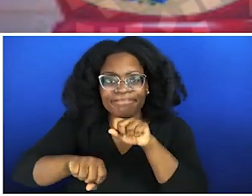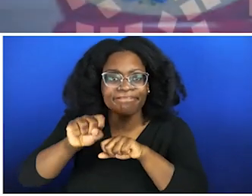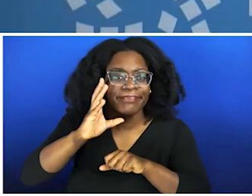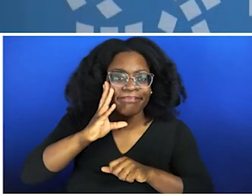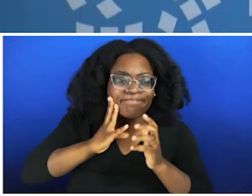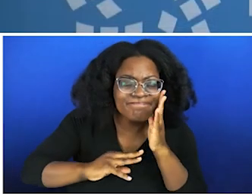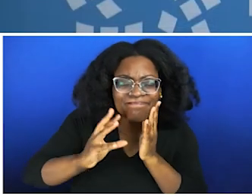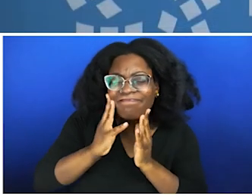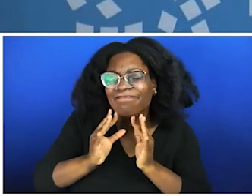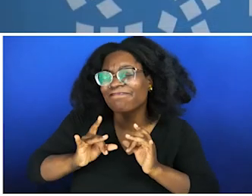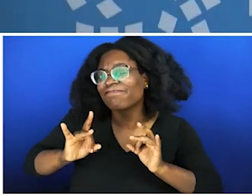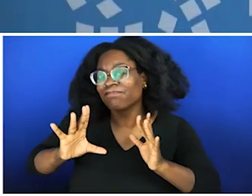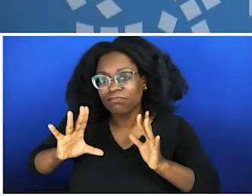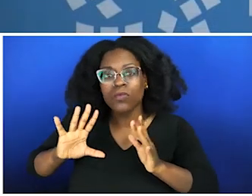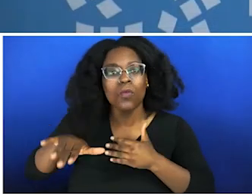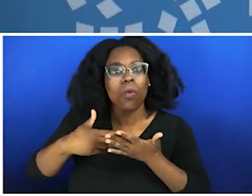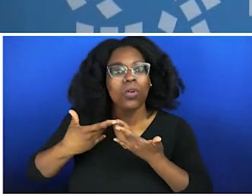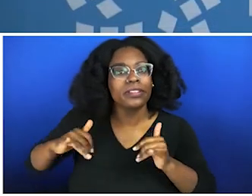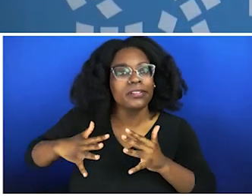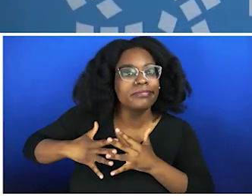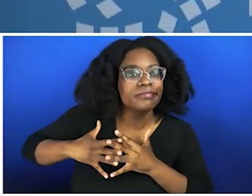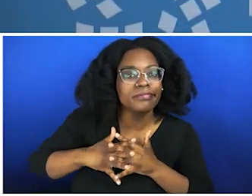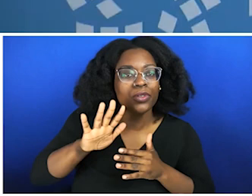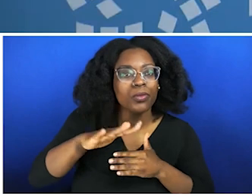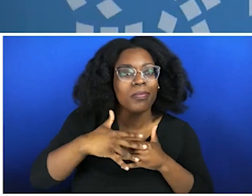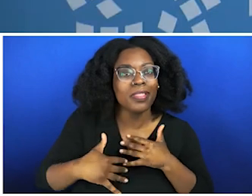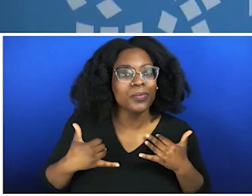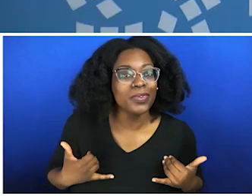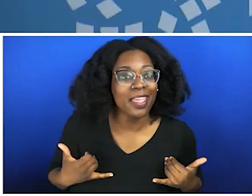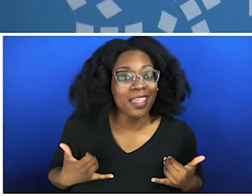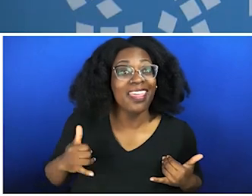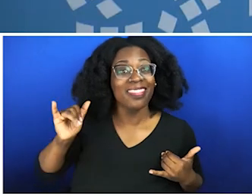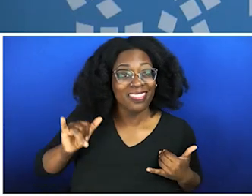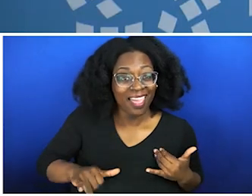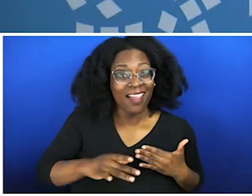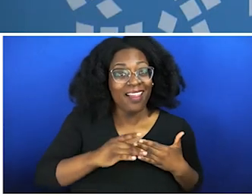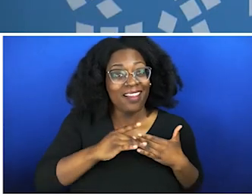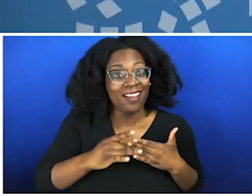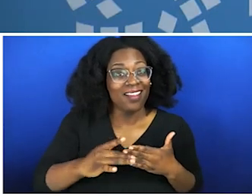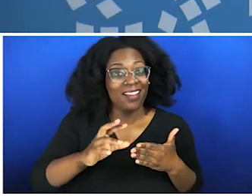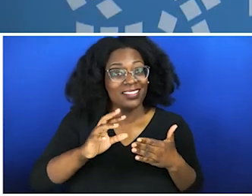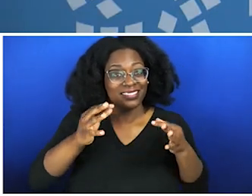actually dictate your quality of life, where you get to live, where you get to work, your